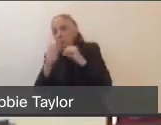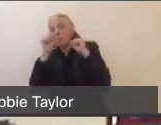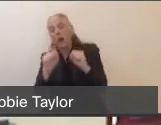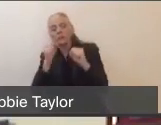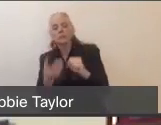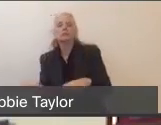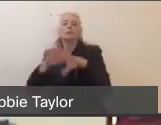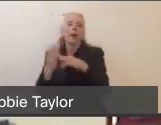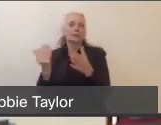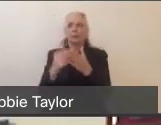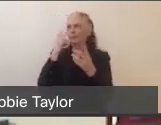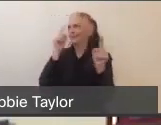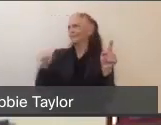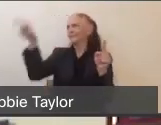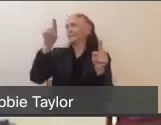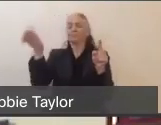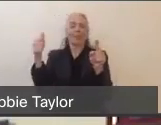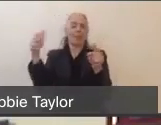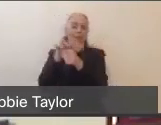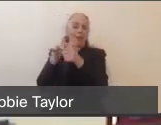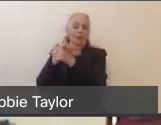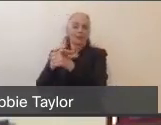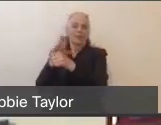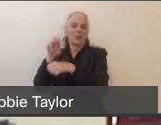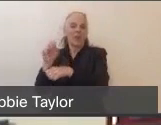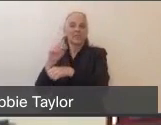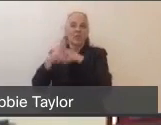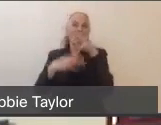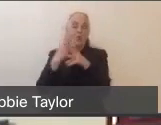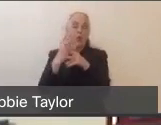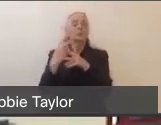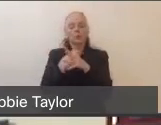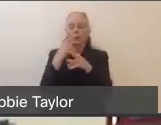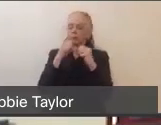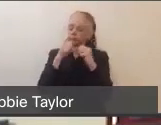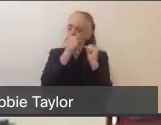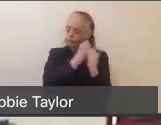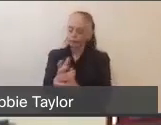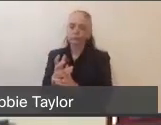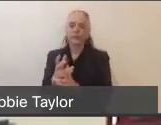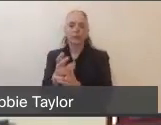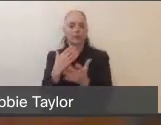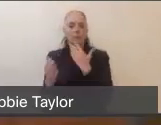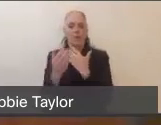or across the world. (Katie, offscreen) And Laine, I think I'd like to add something, too.